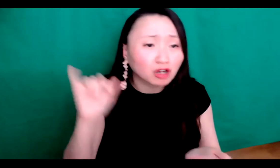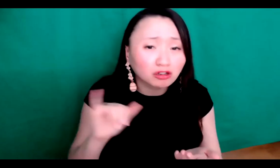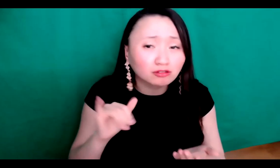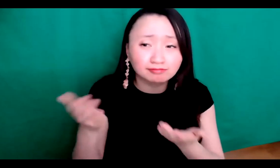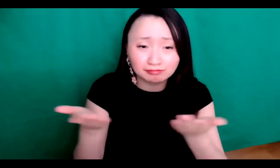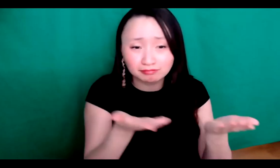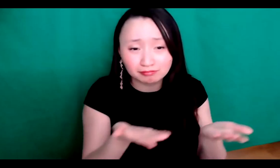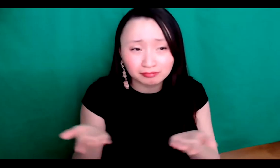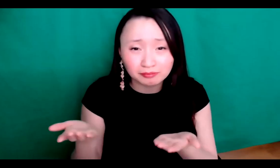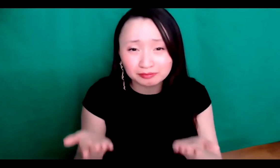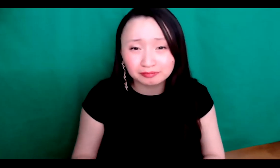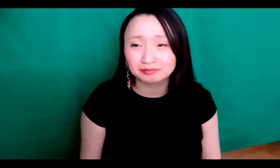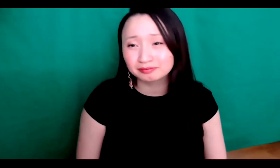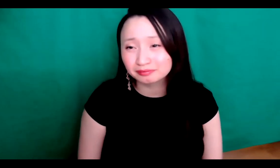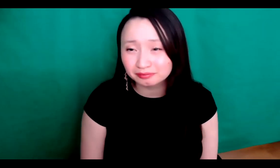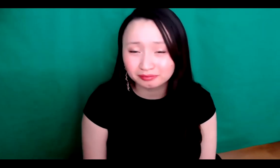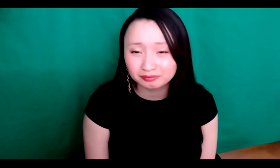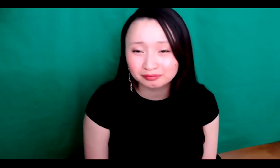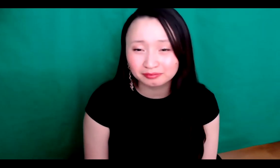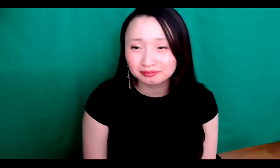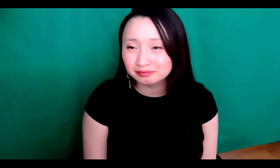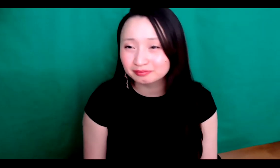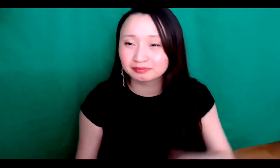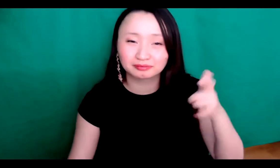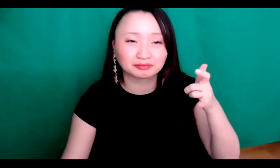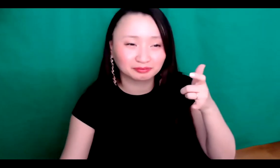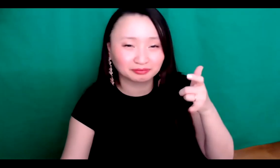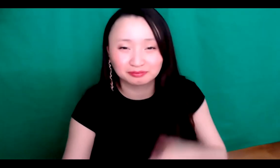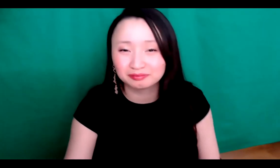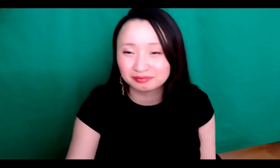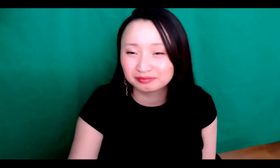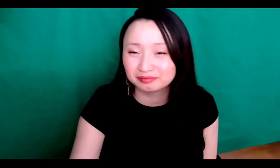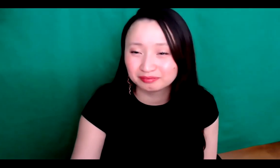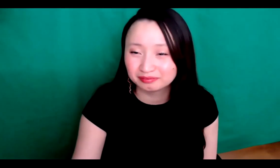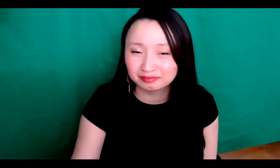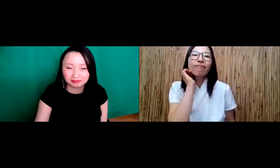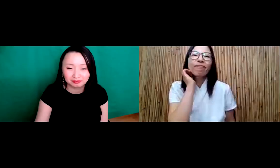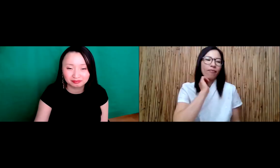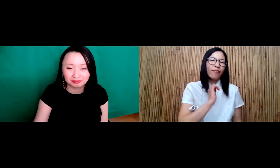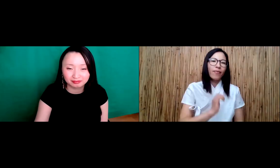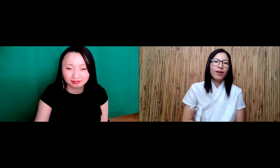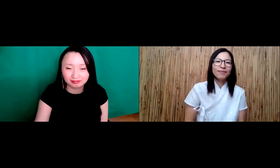that you may want to throw out there to others who may be having similar experiences.